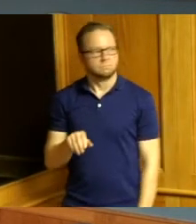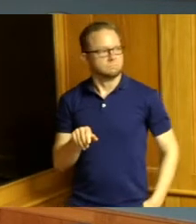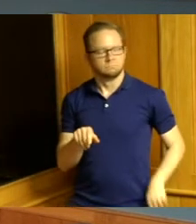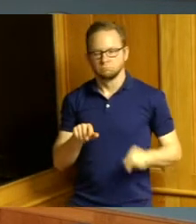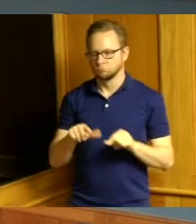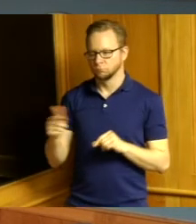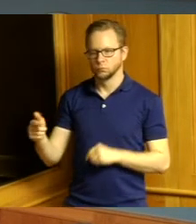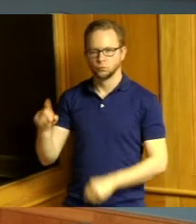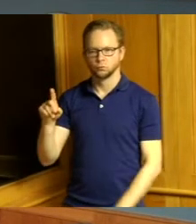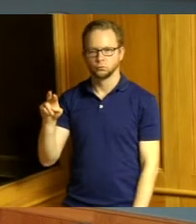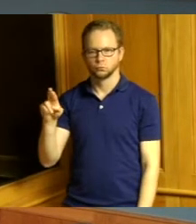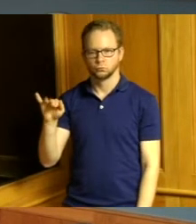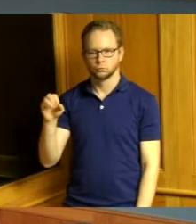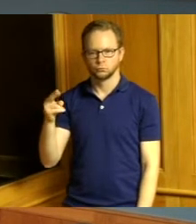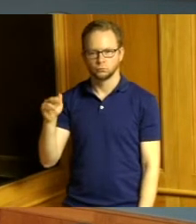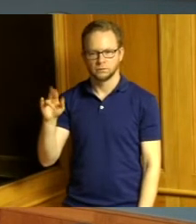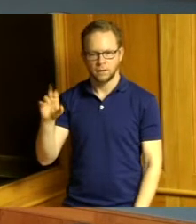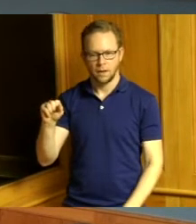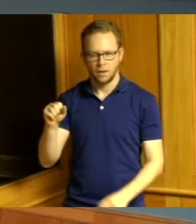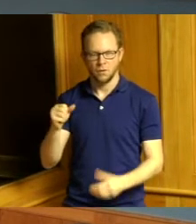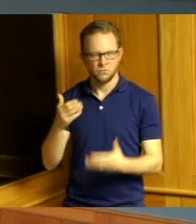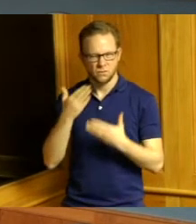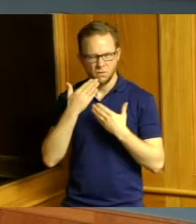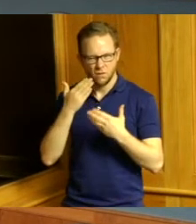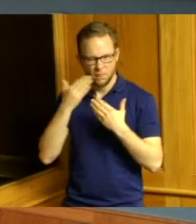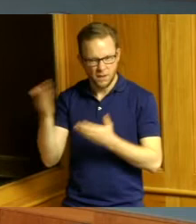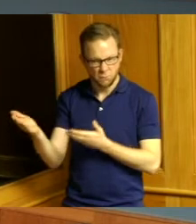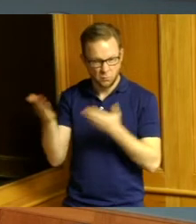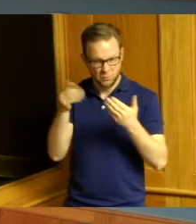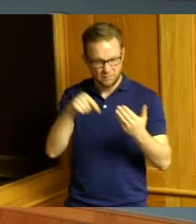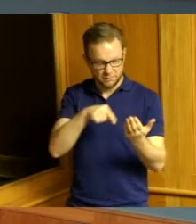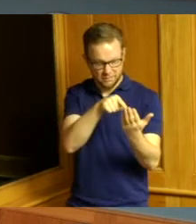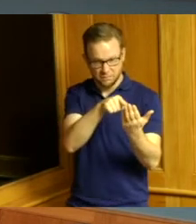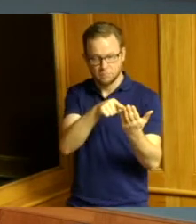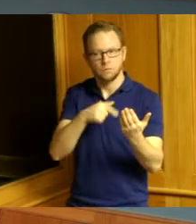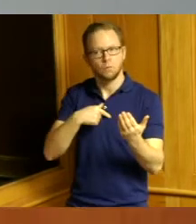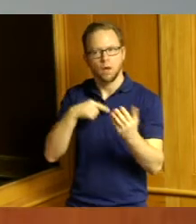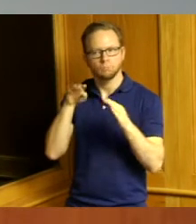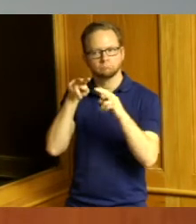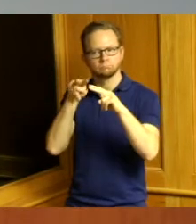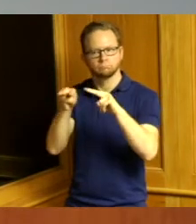I will look forward to celebrating Martin Luther King day on Monday with the community